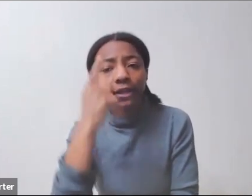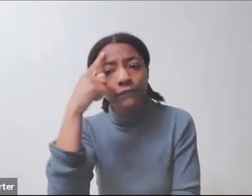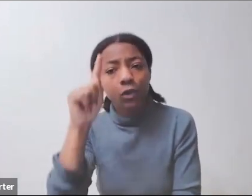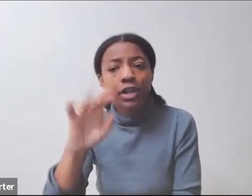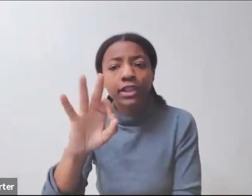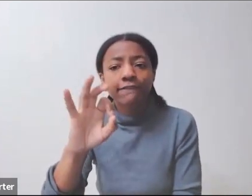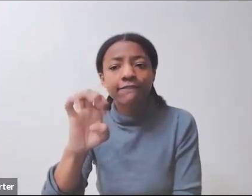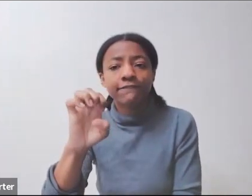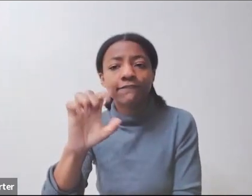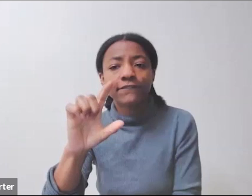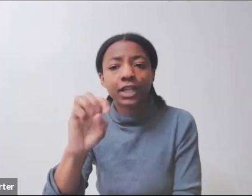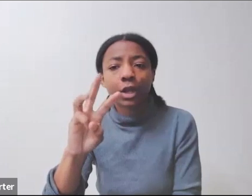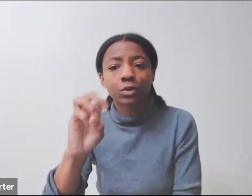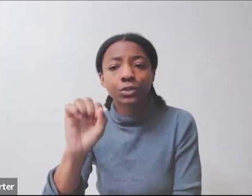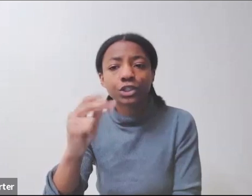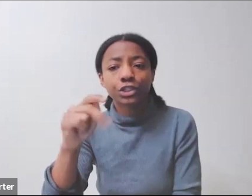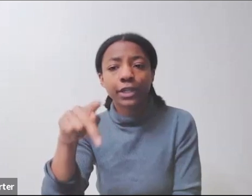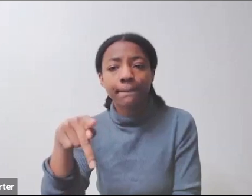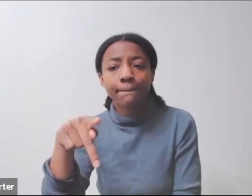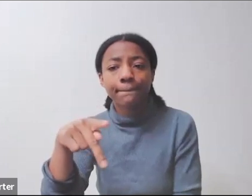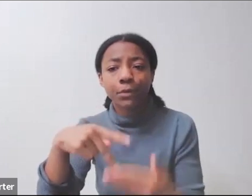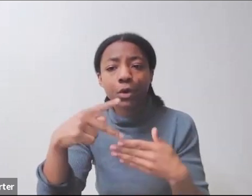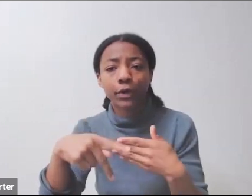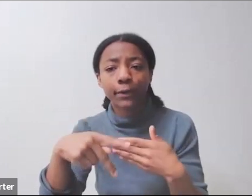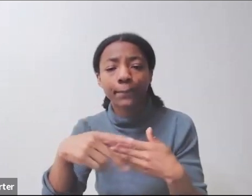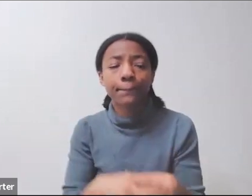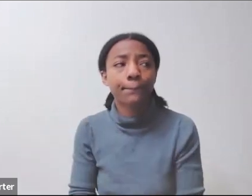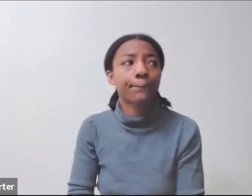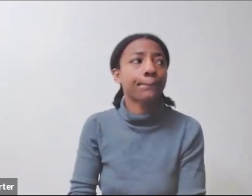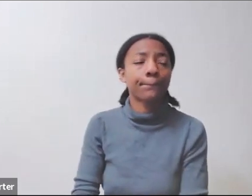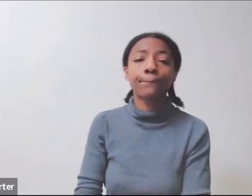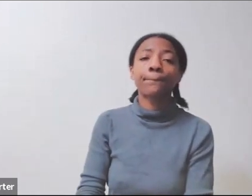I'll make sure that this goes out to you, and I'll make sure that it's my newest version.